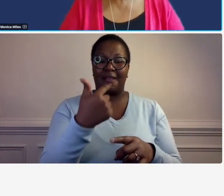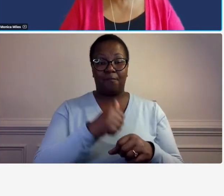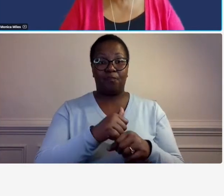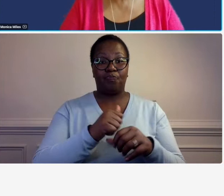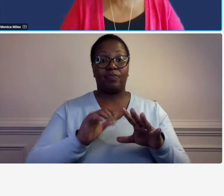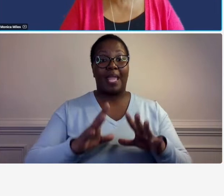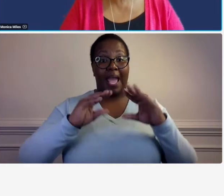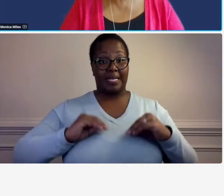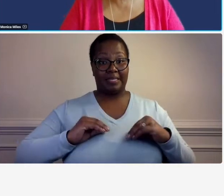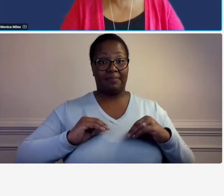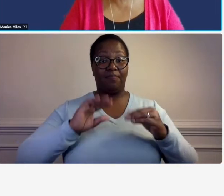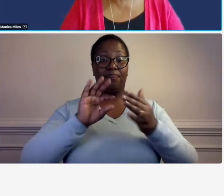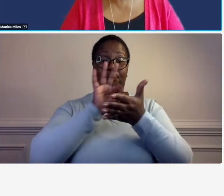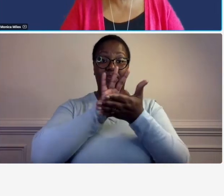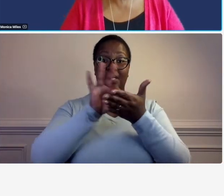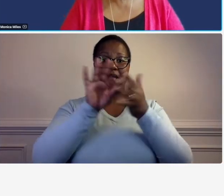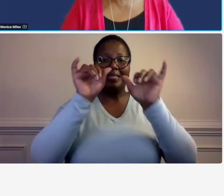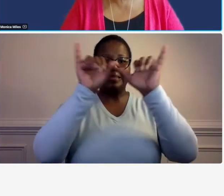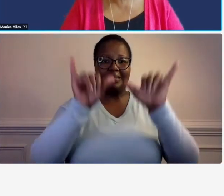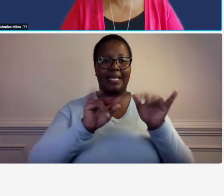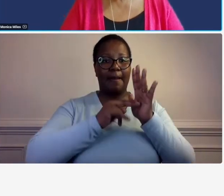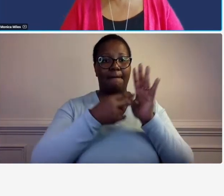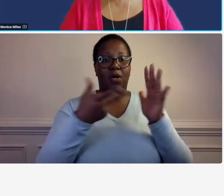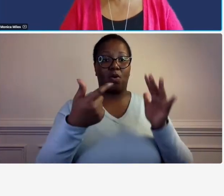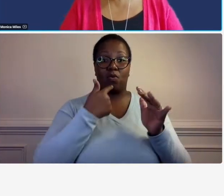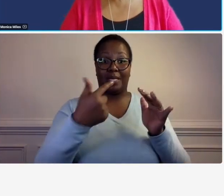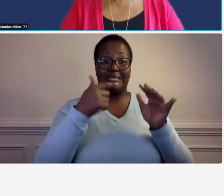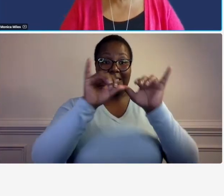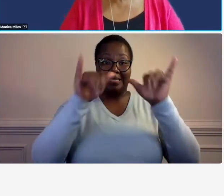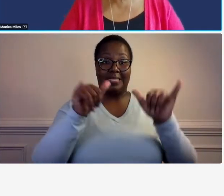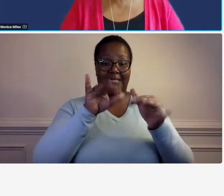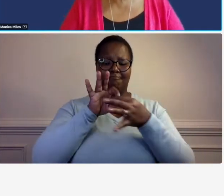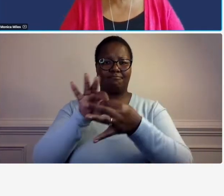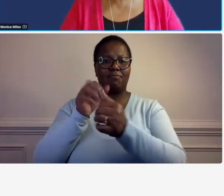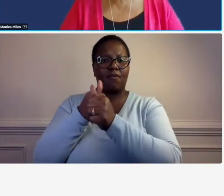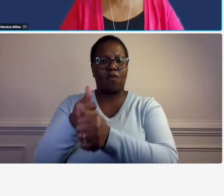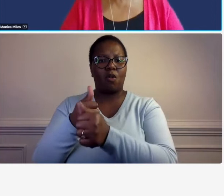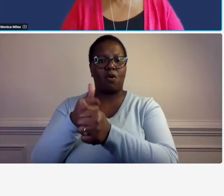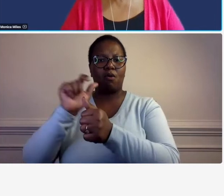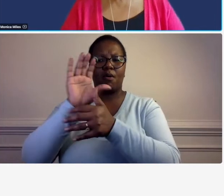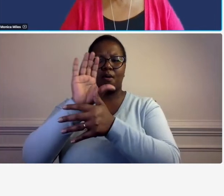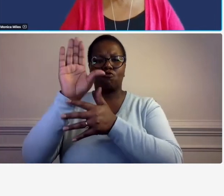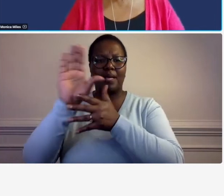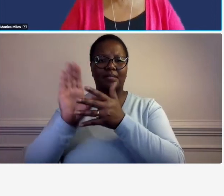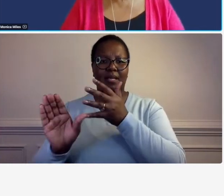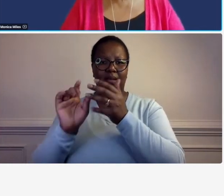complies with the var with the system criteria to provide reasonable insurance that applicable laws